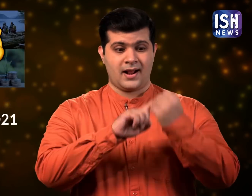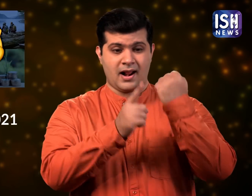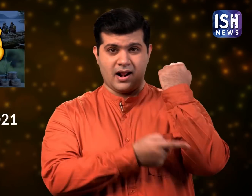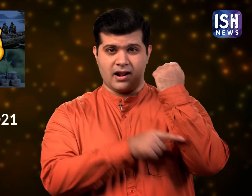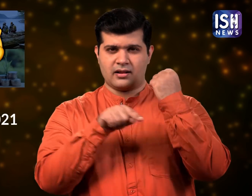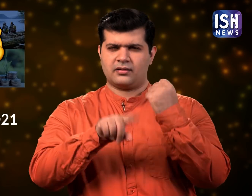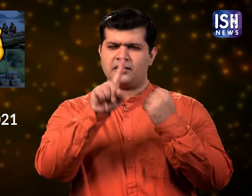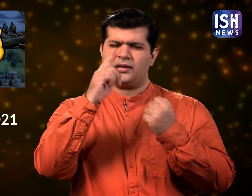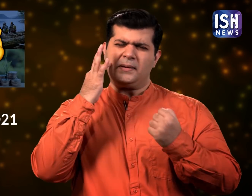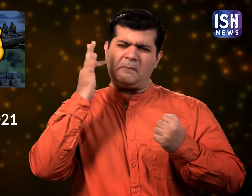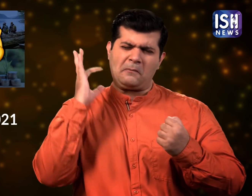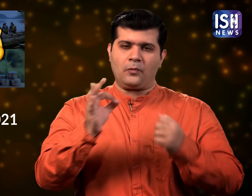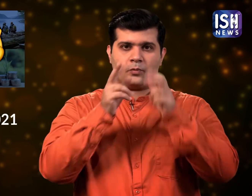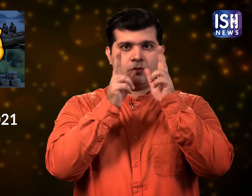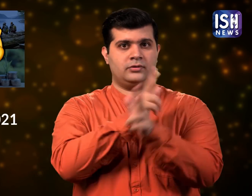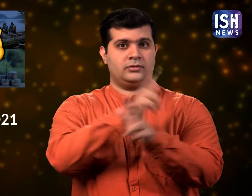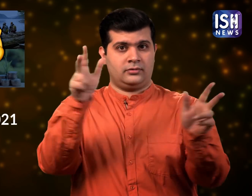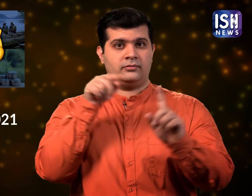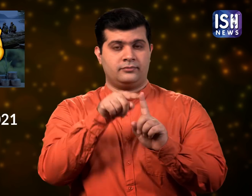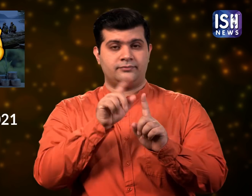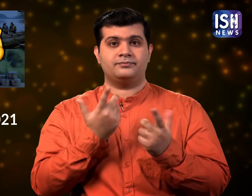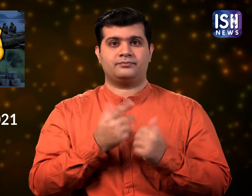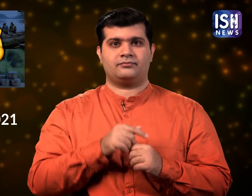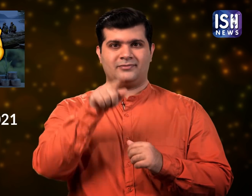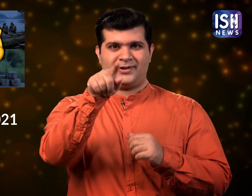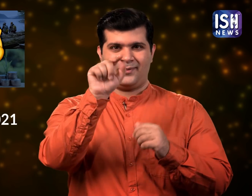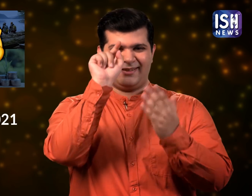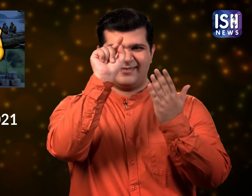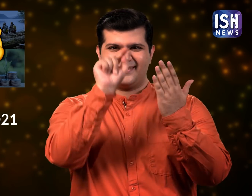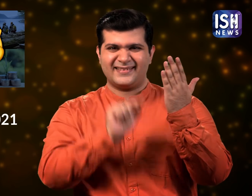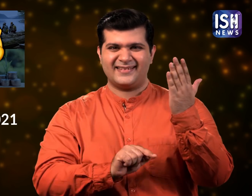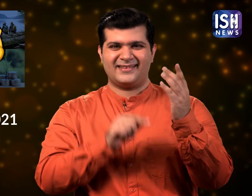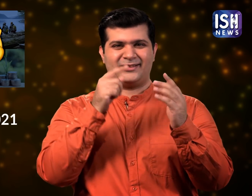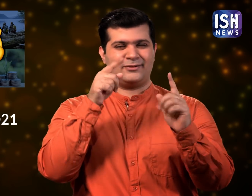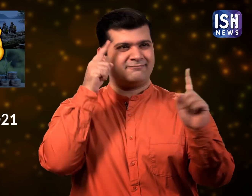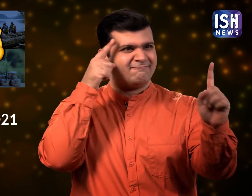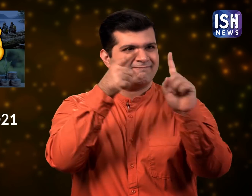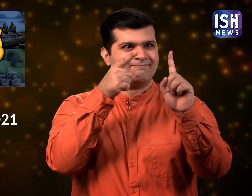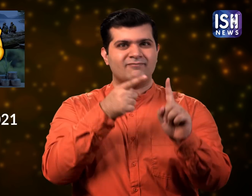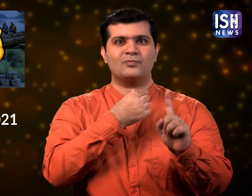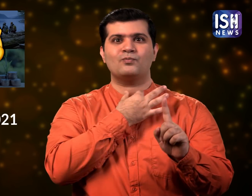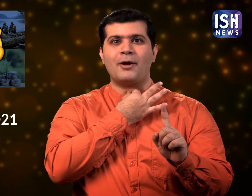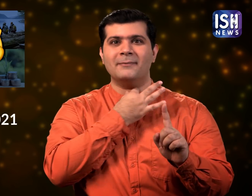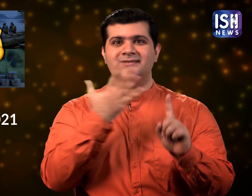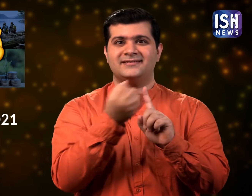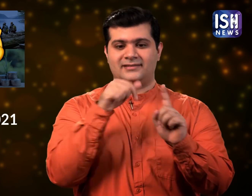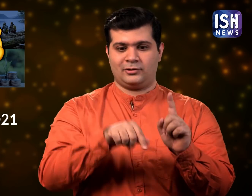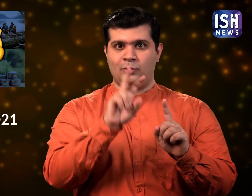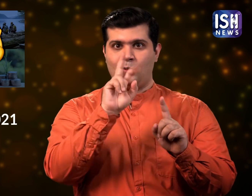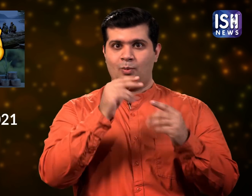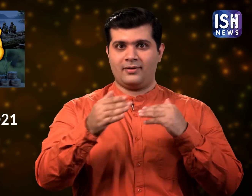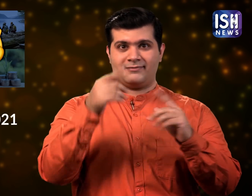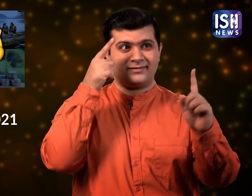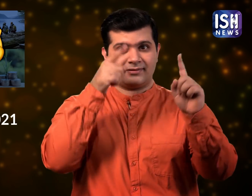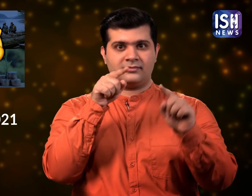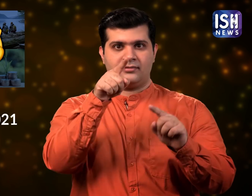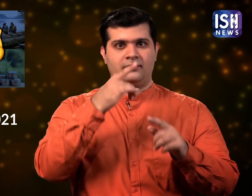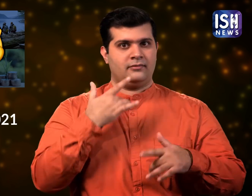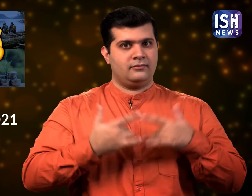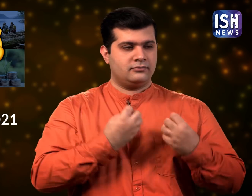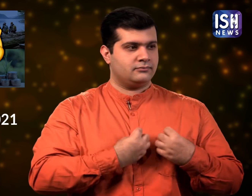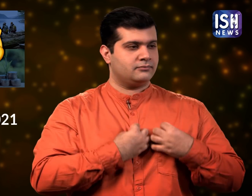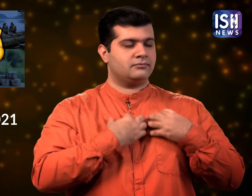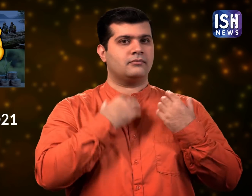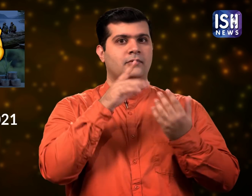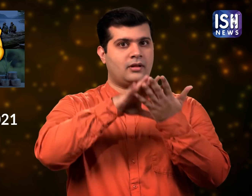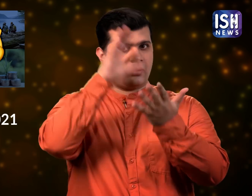In the end, it is very important that you learn and get inspired by the resolutions that I just told you.